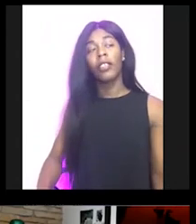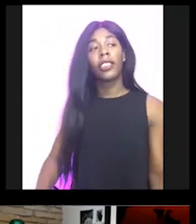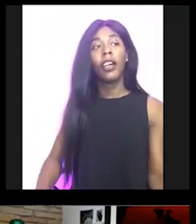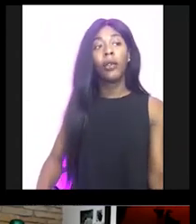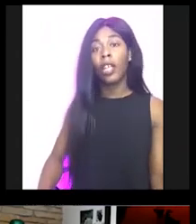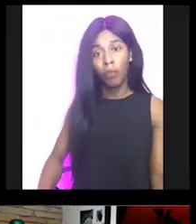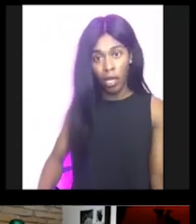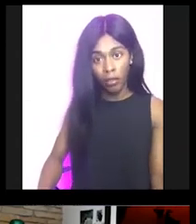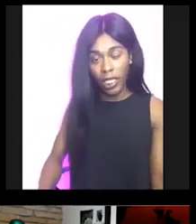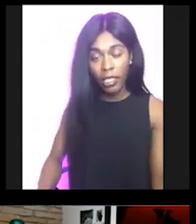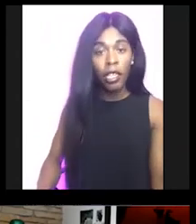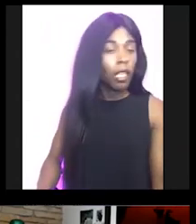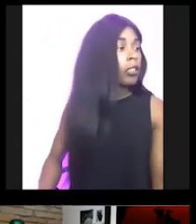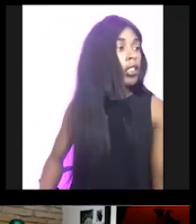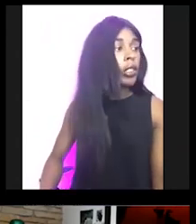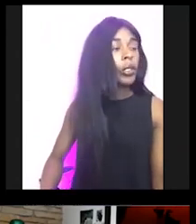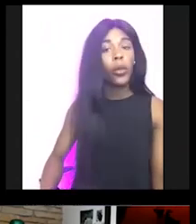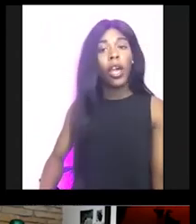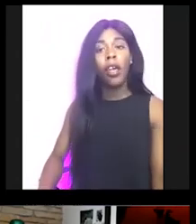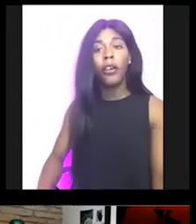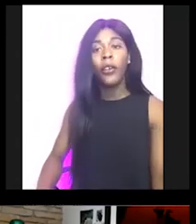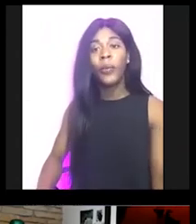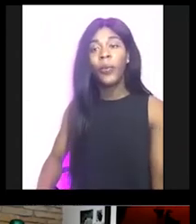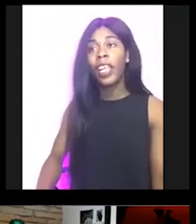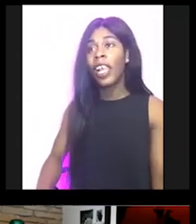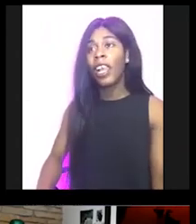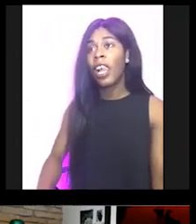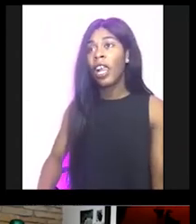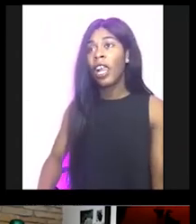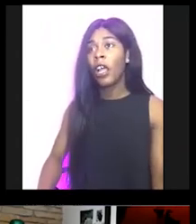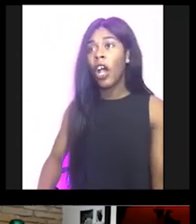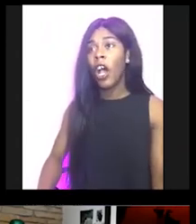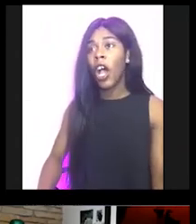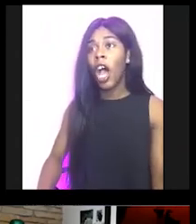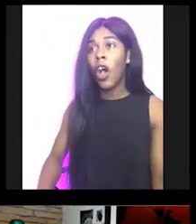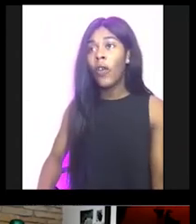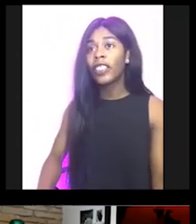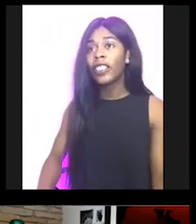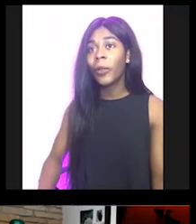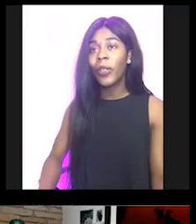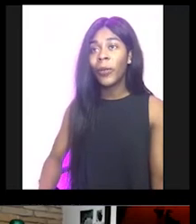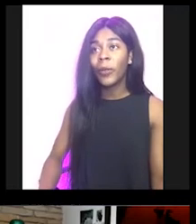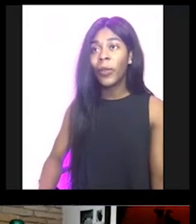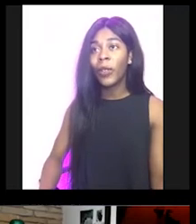So don't post it. Two, I always tell people,